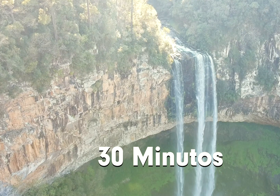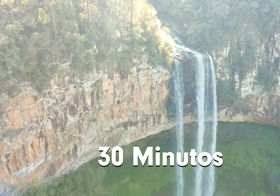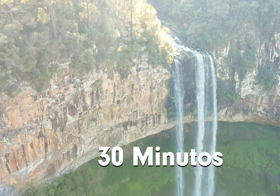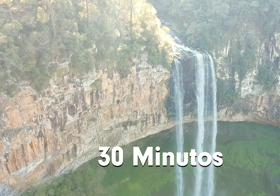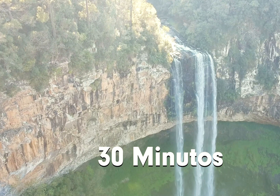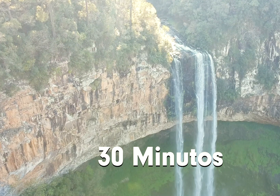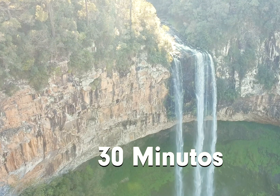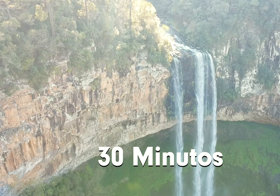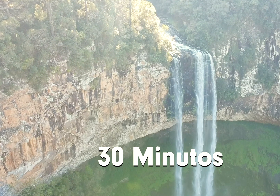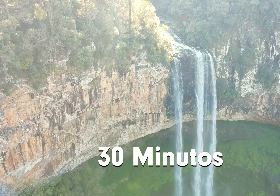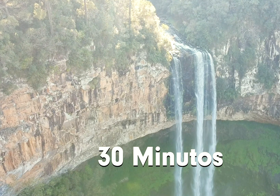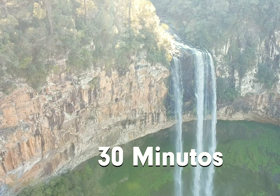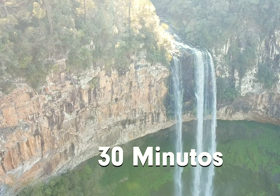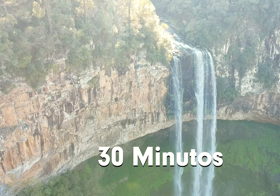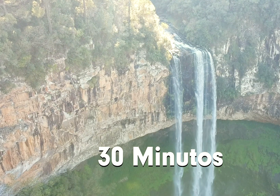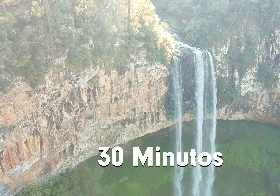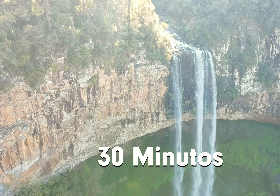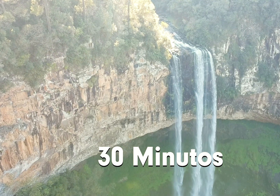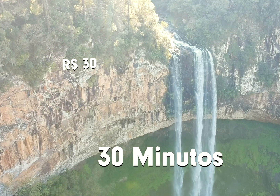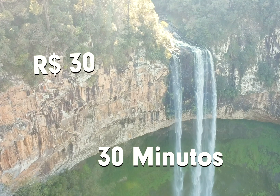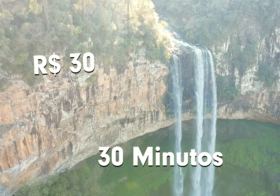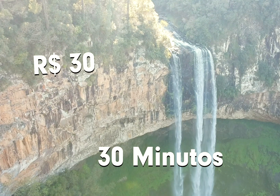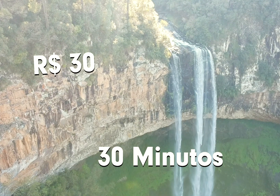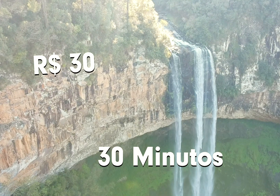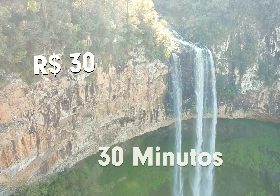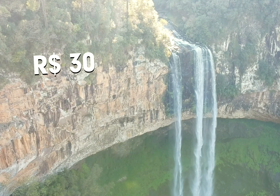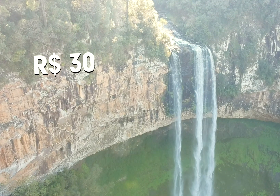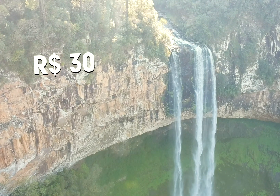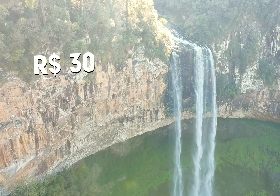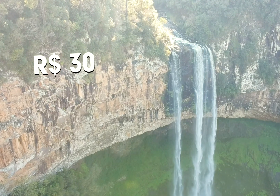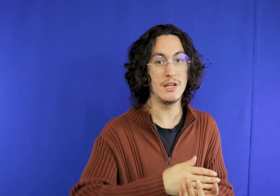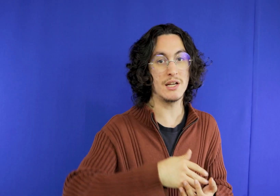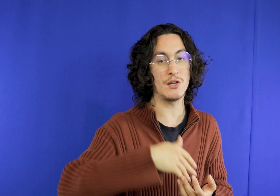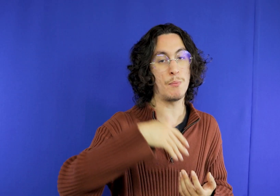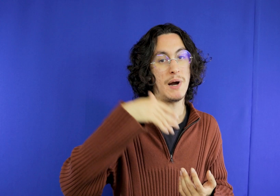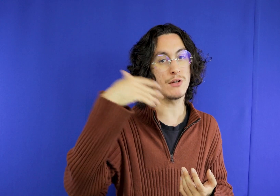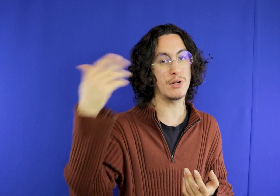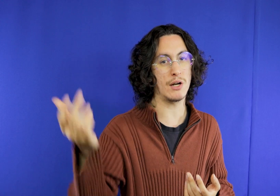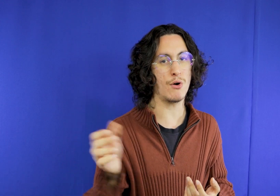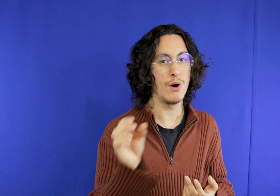half hour drive Ok Uber course medicine at R $ 30 you leave Gramado that was going to have Parque do